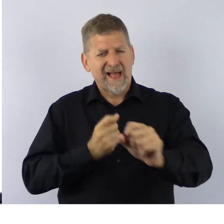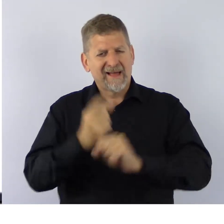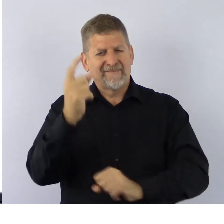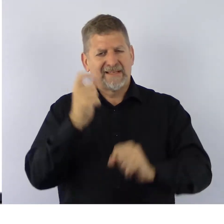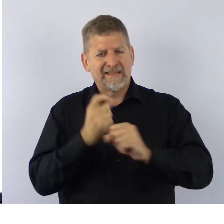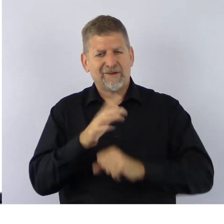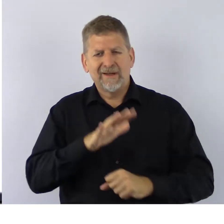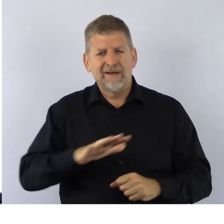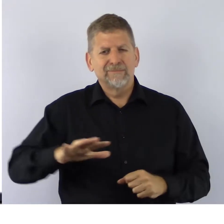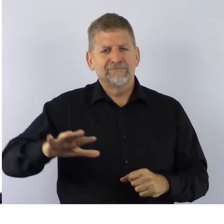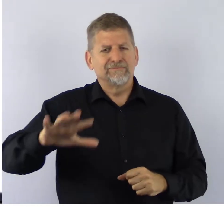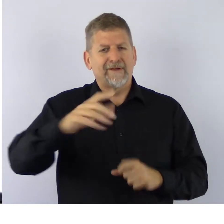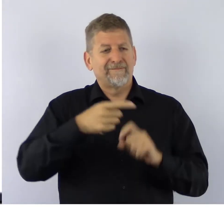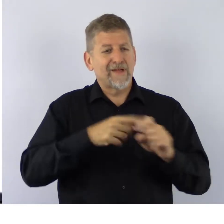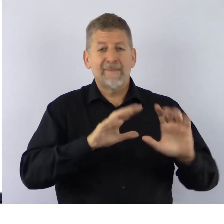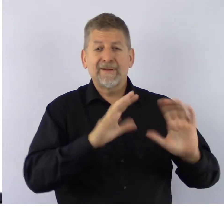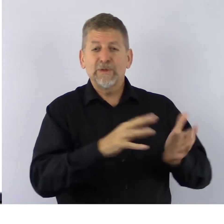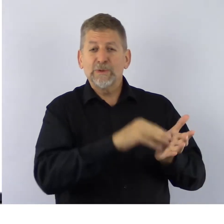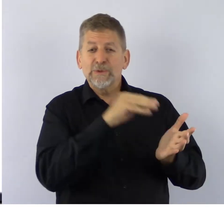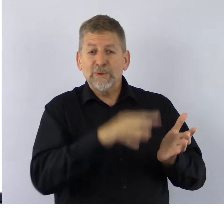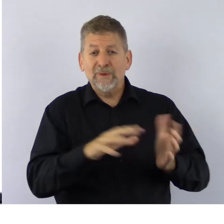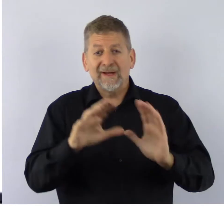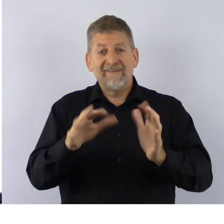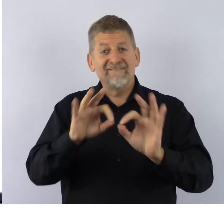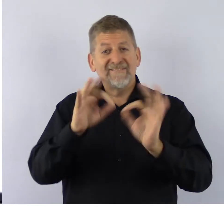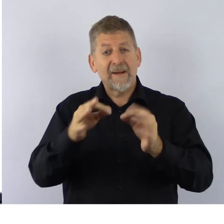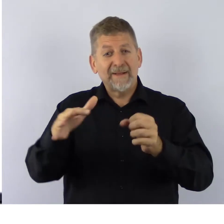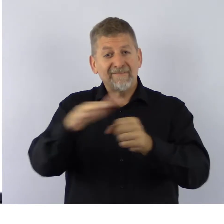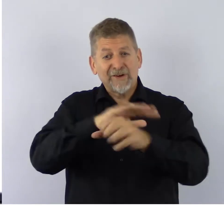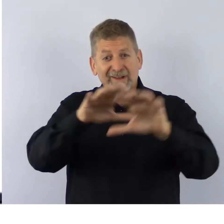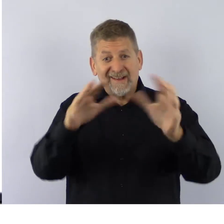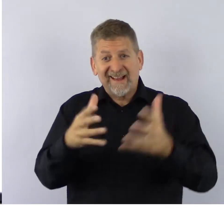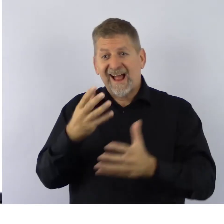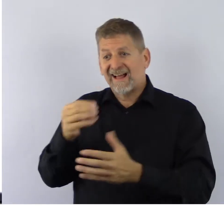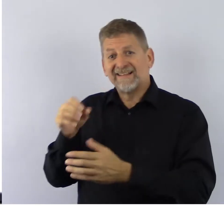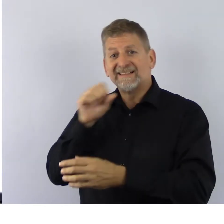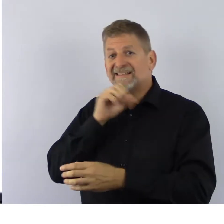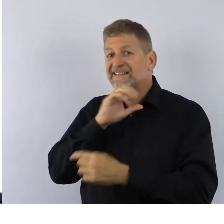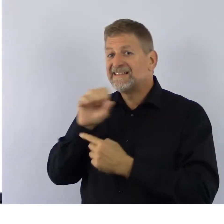from students, to entire families, to seniors.